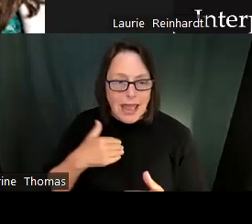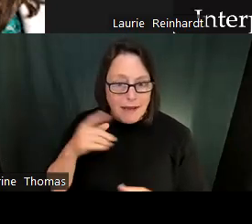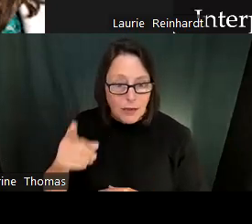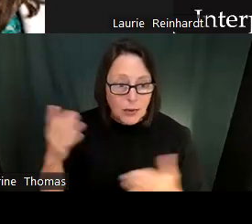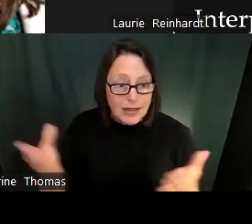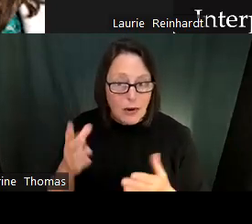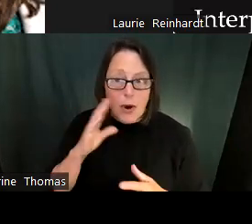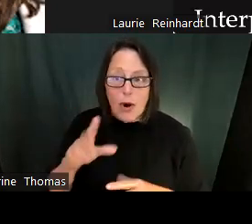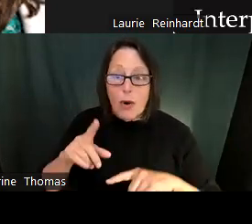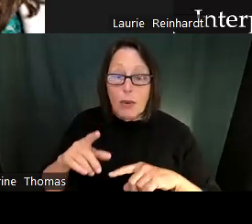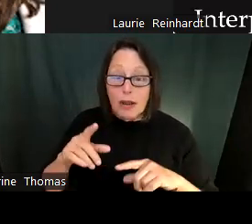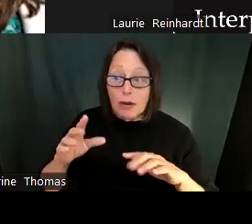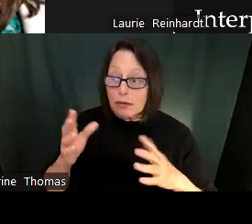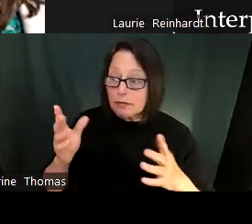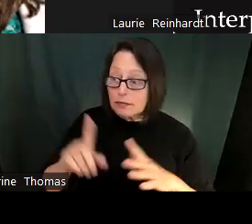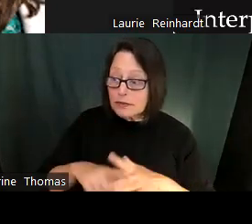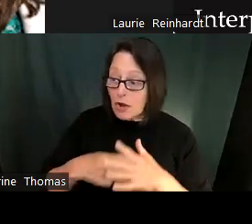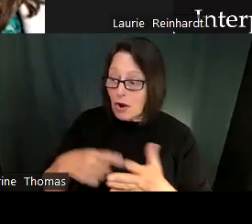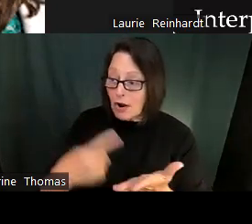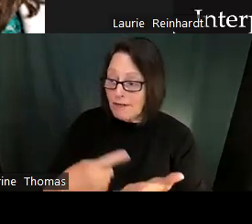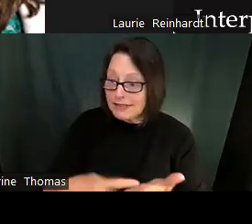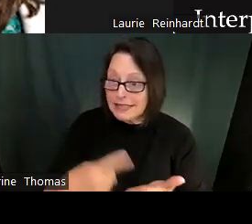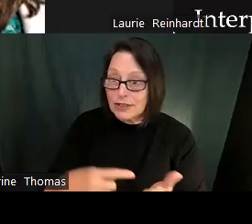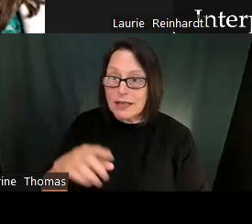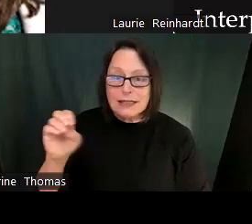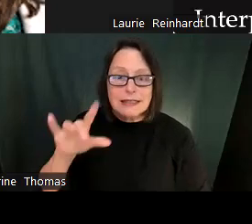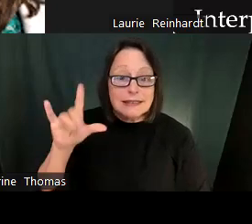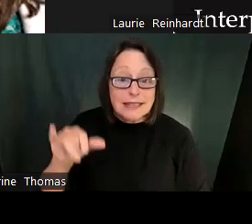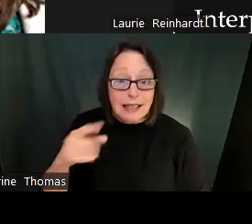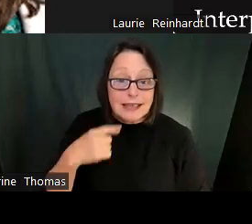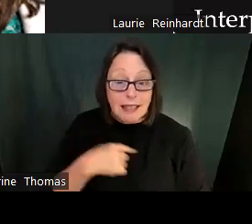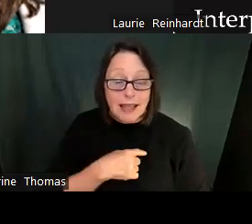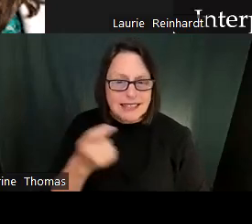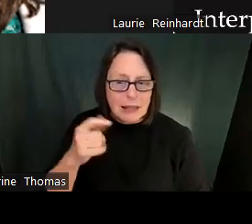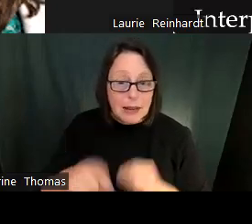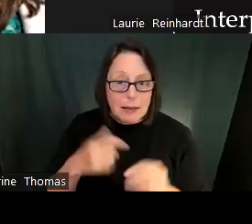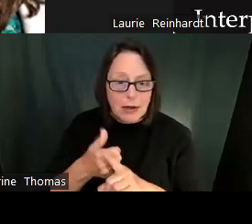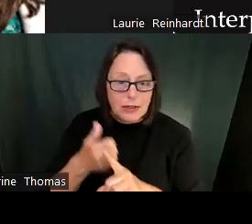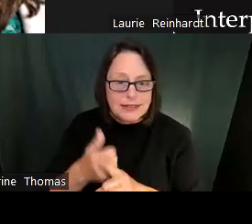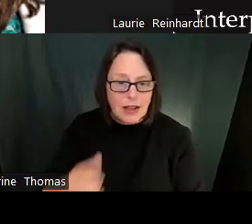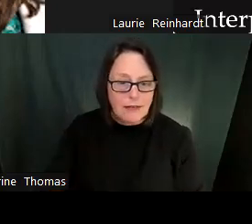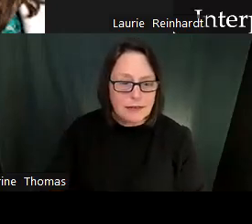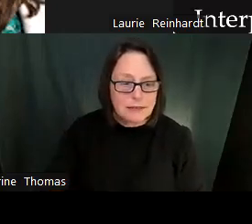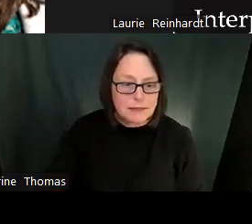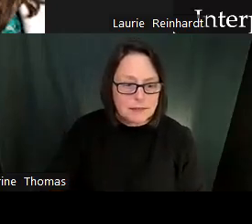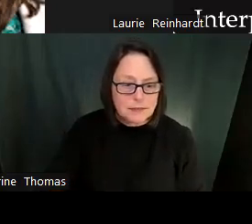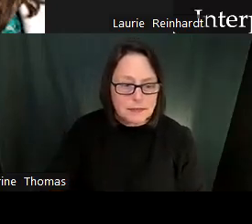Confidence and compassion becoming a blaze with genius, joy and love. So welcome, Sally. We are so happy to have you.